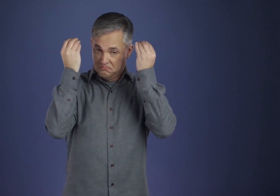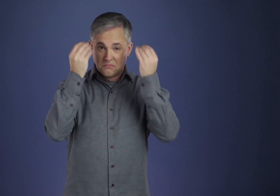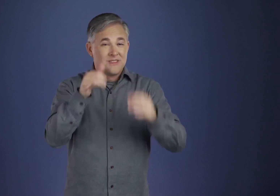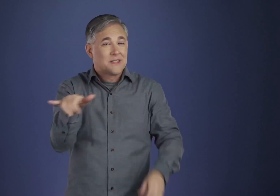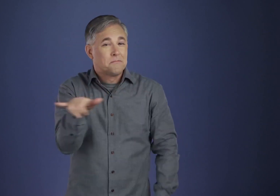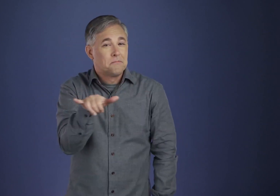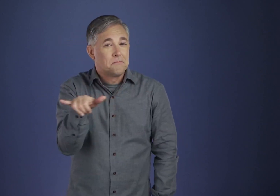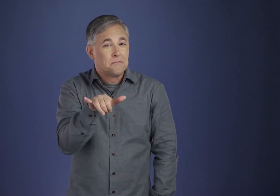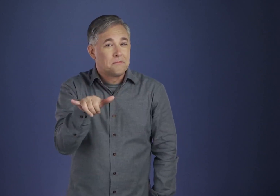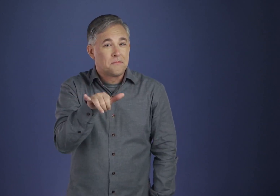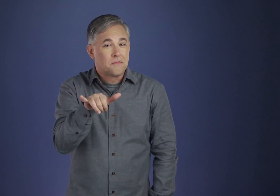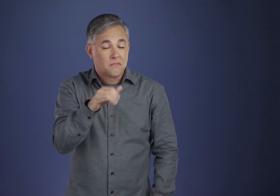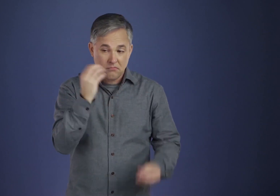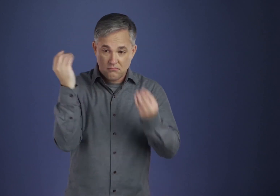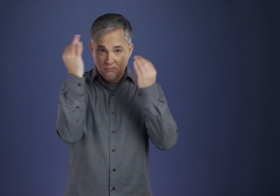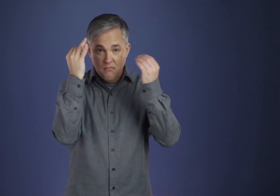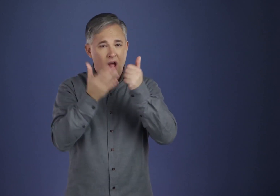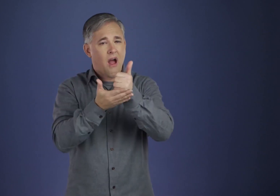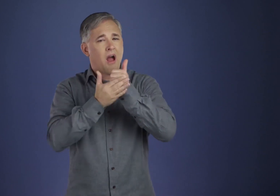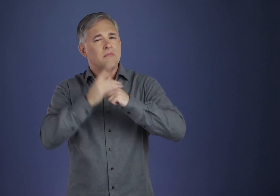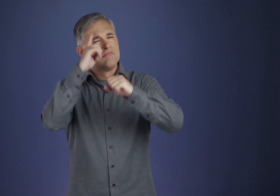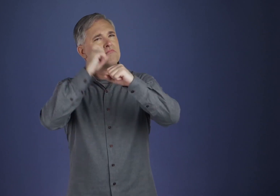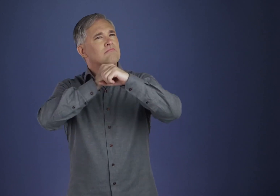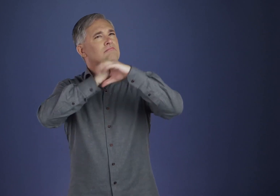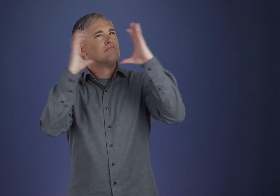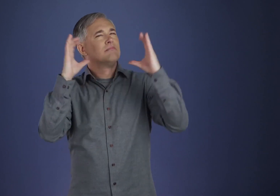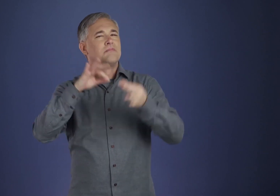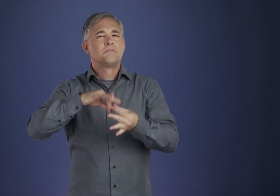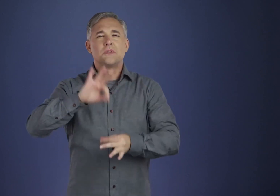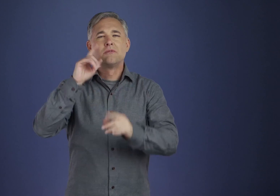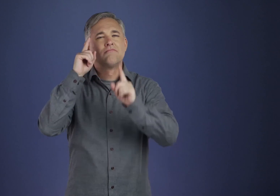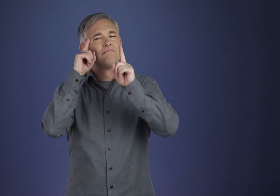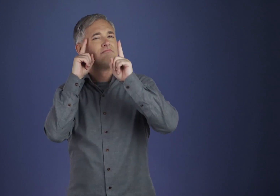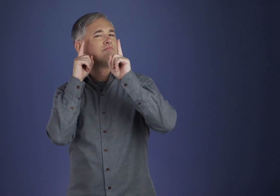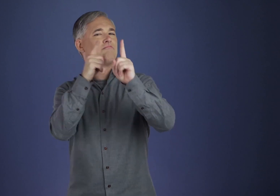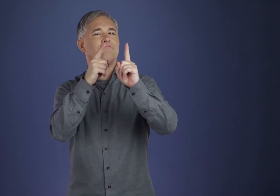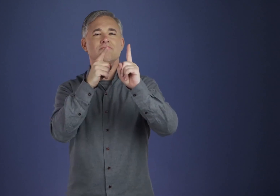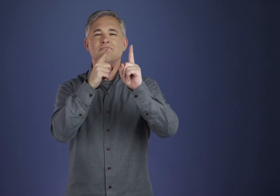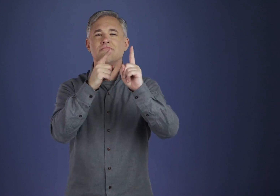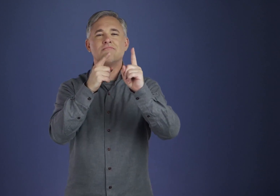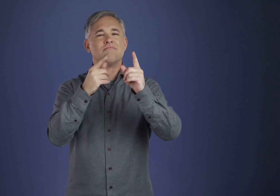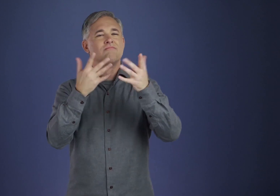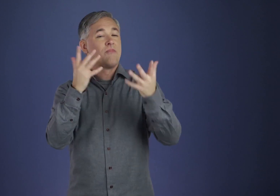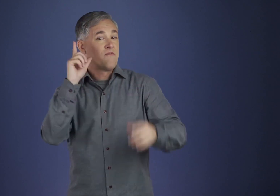After all, no man can build a house until he first envisions a plan for it.